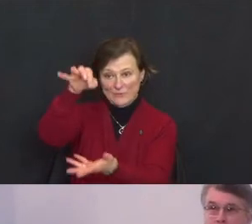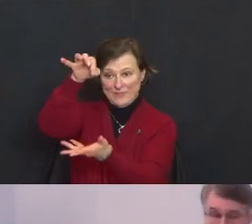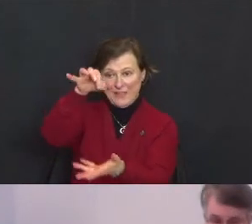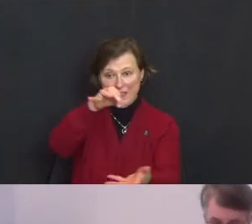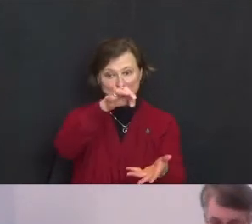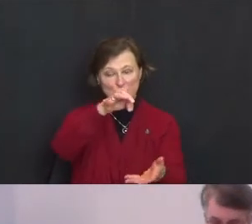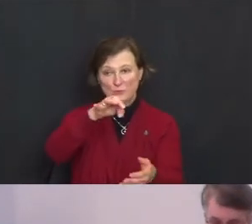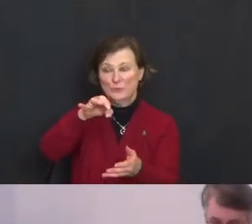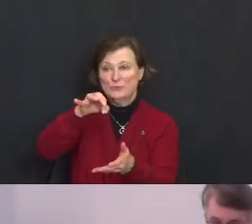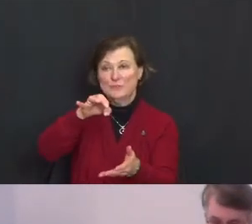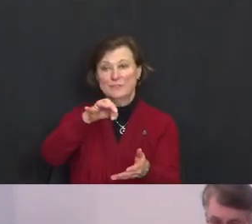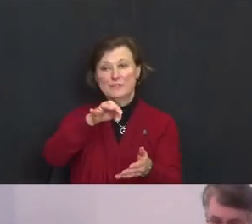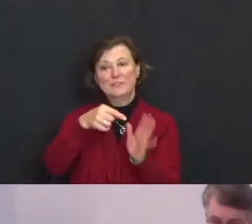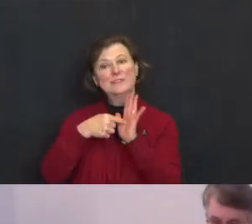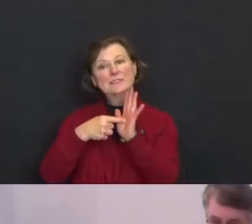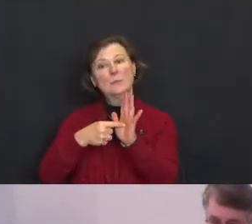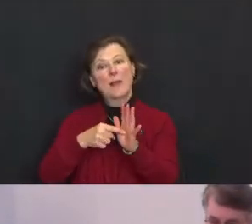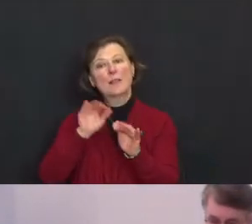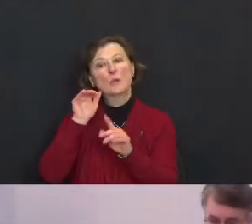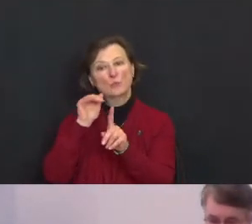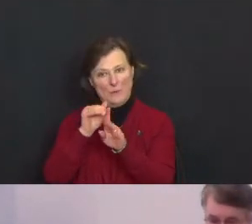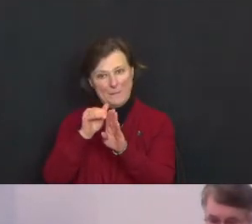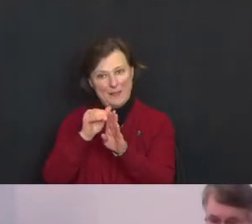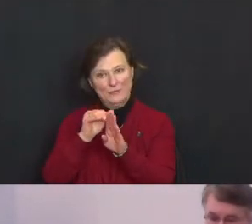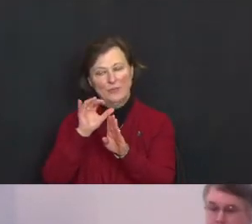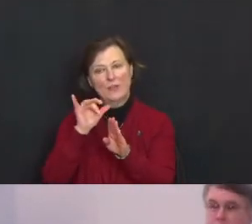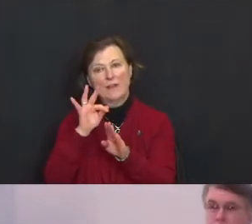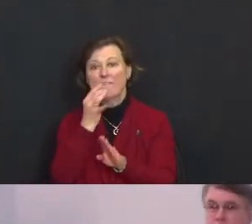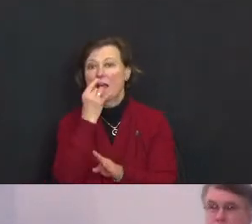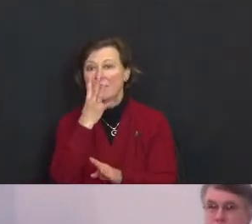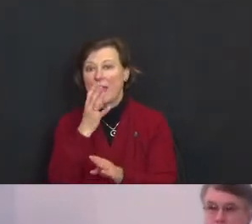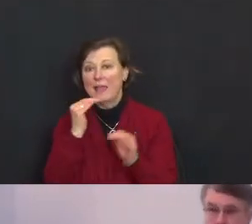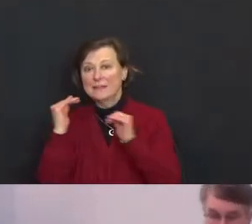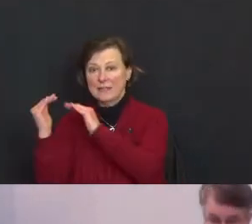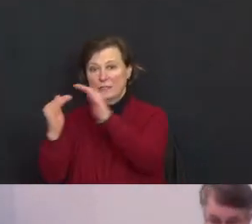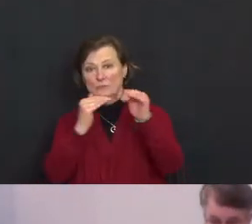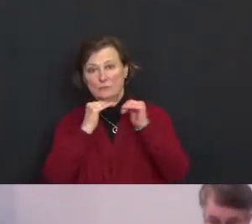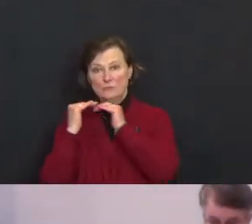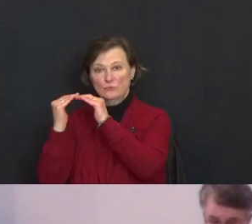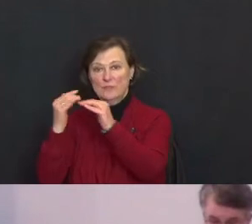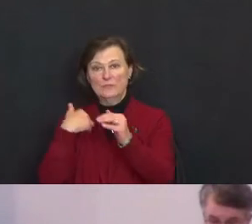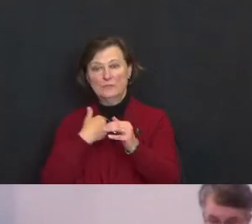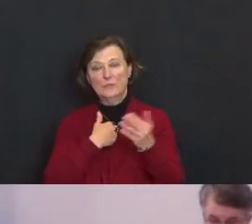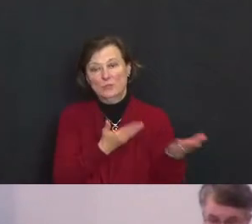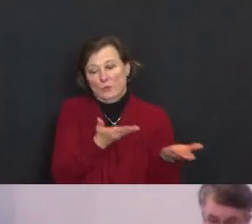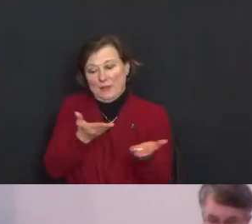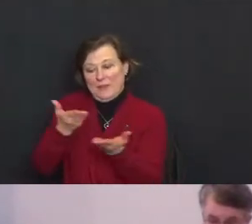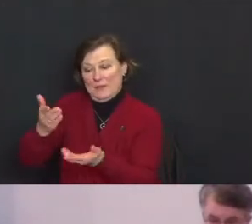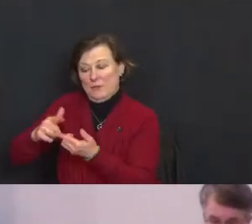reminder of the light and justice we carry out into the world.